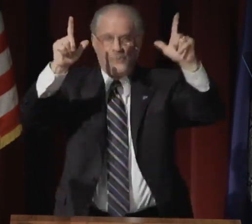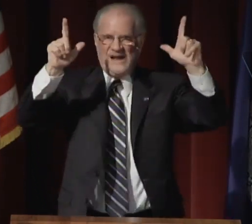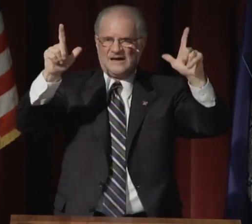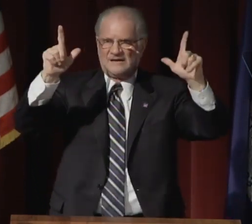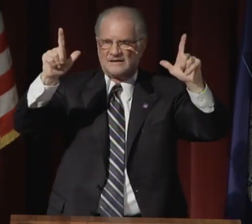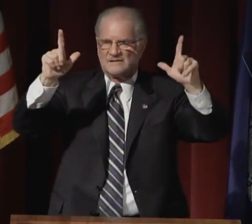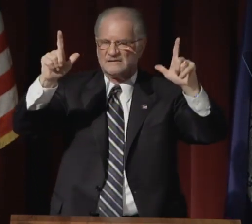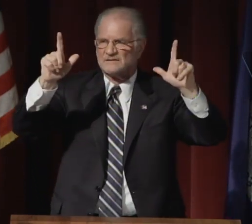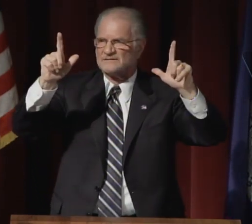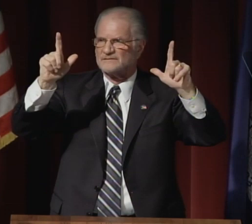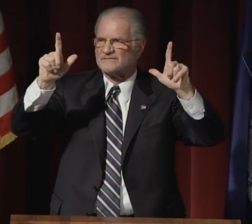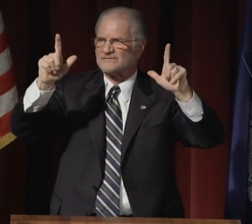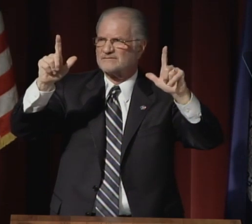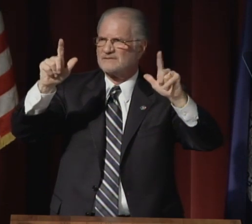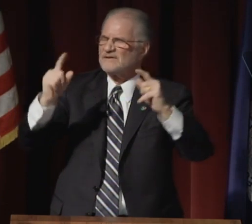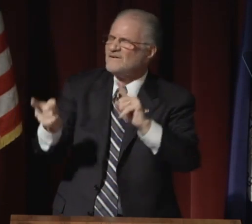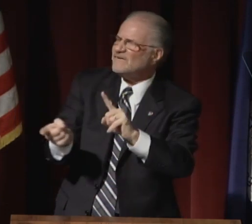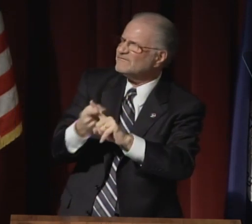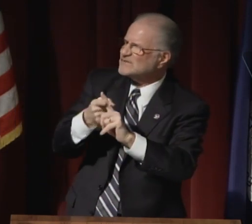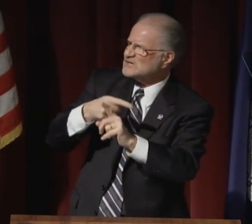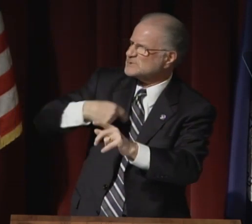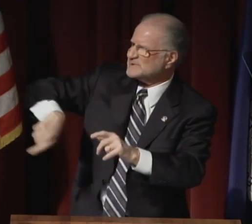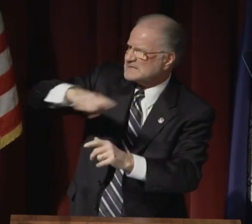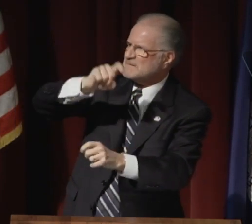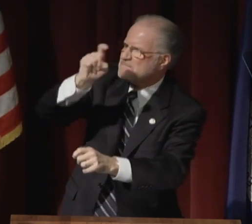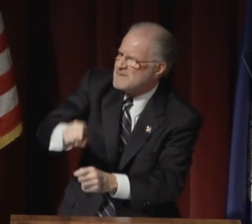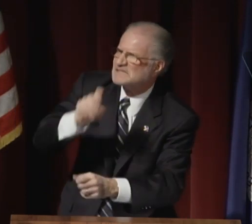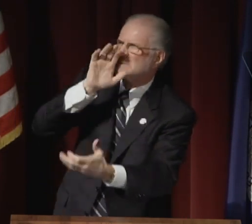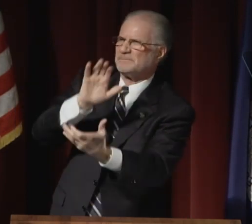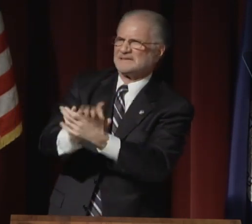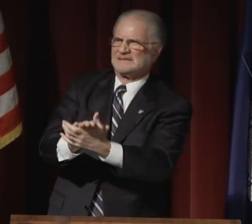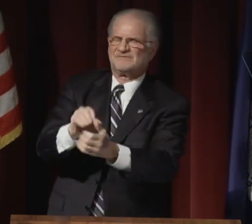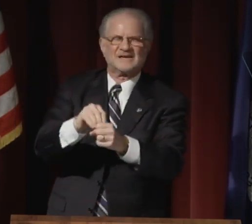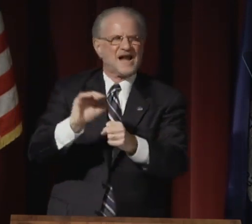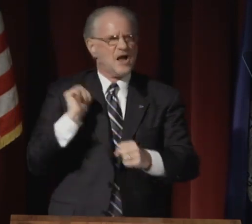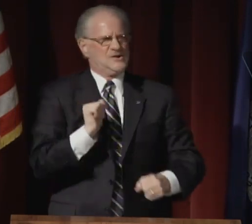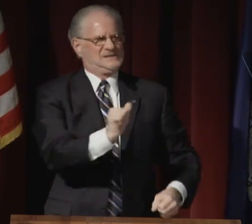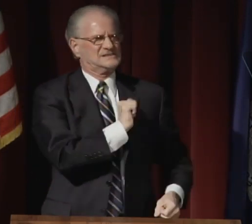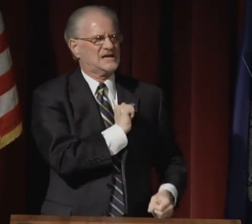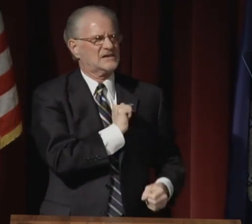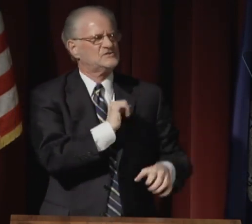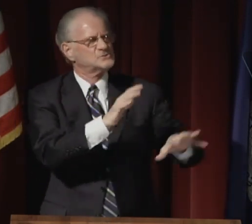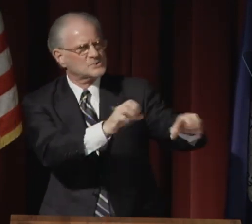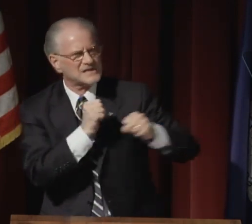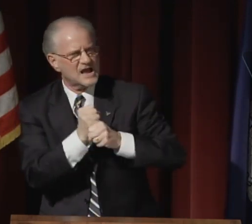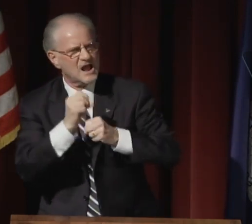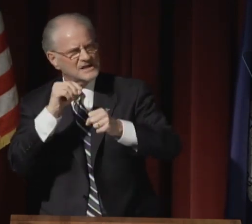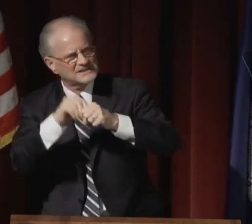I say "watch out as we awake."